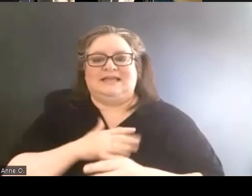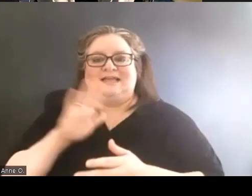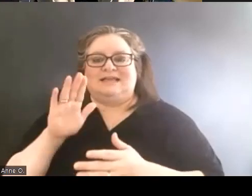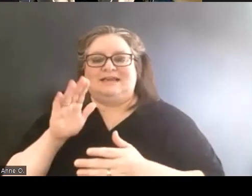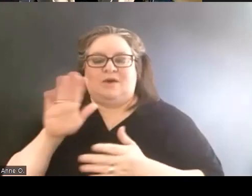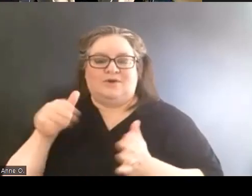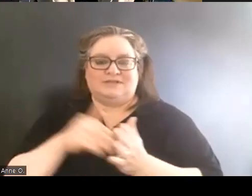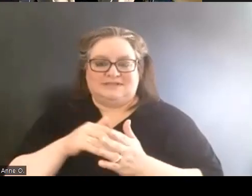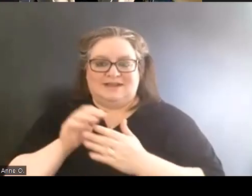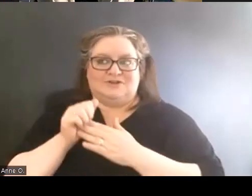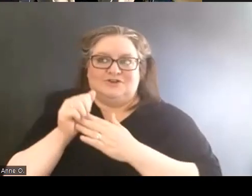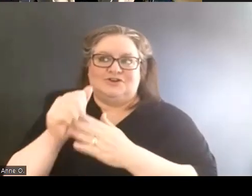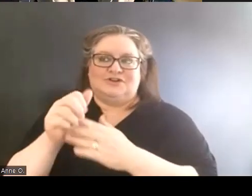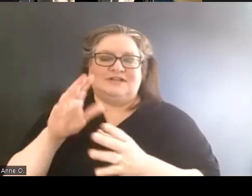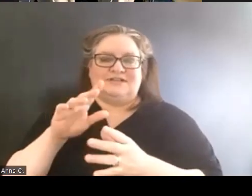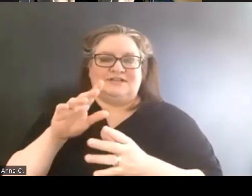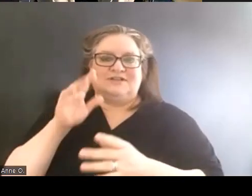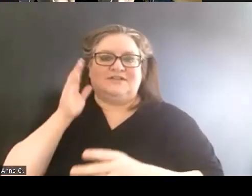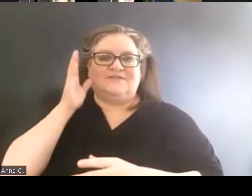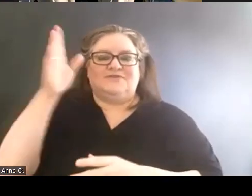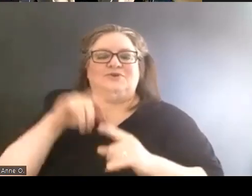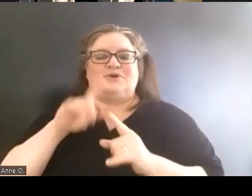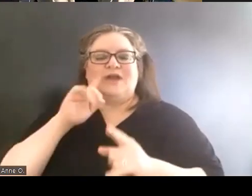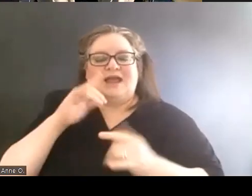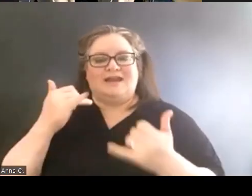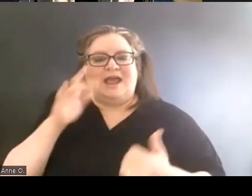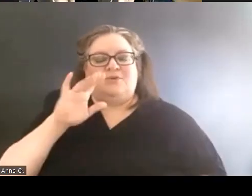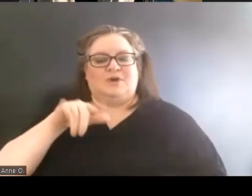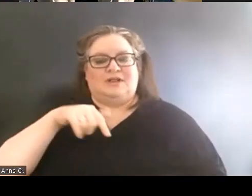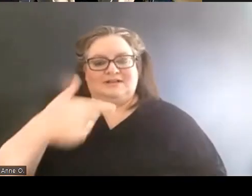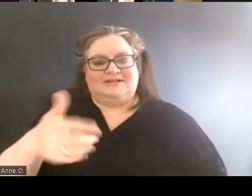And with that, I'll let Ann add her thoughts.